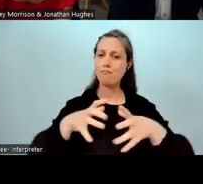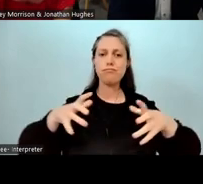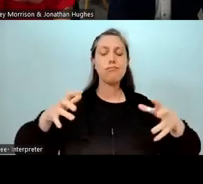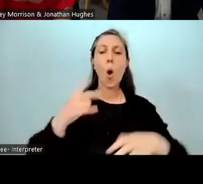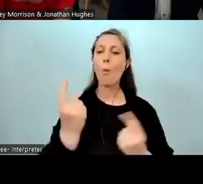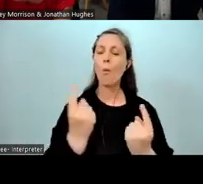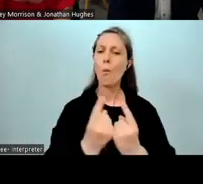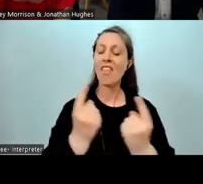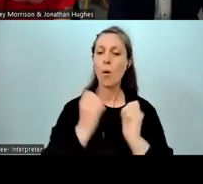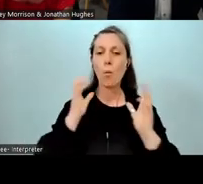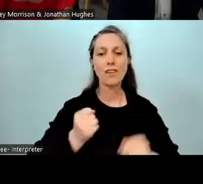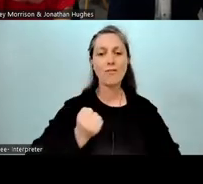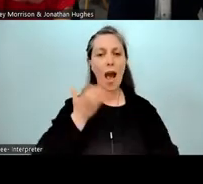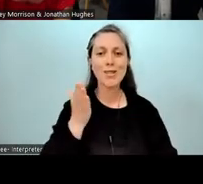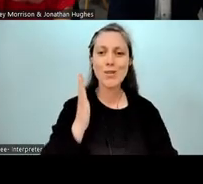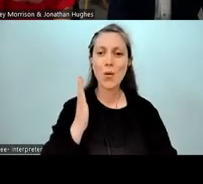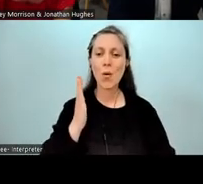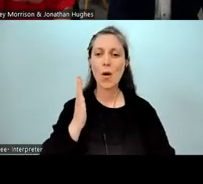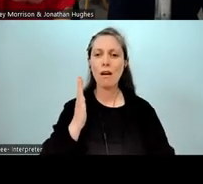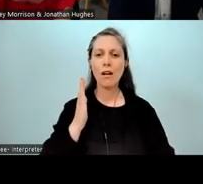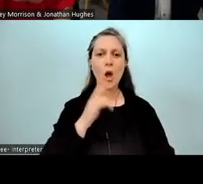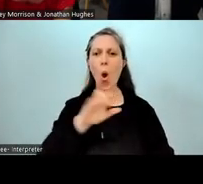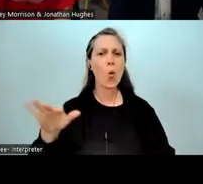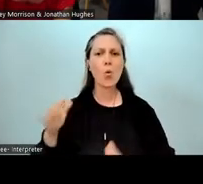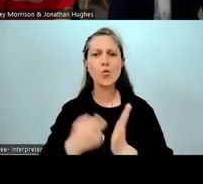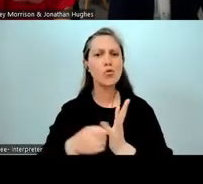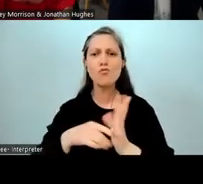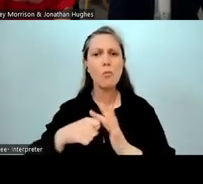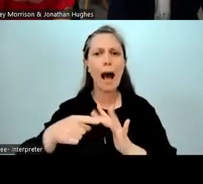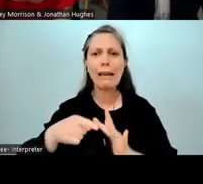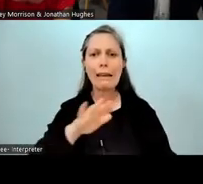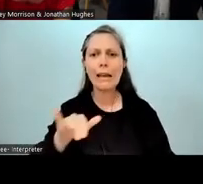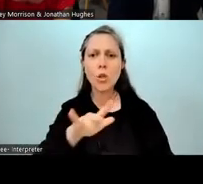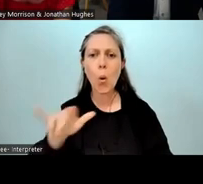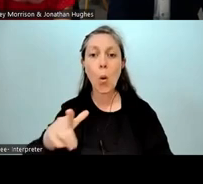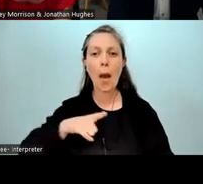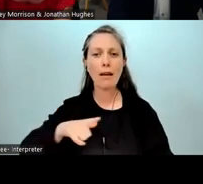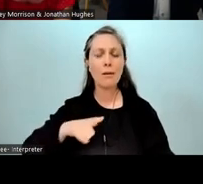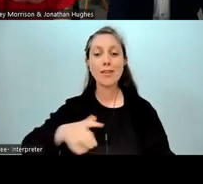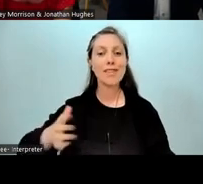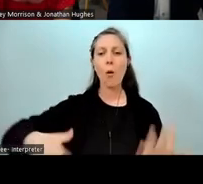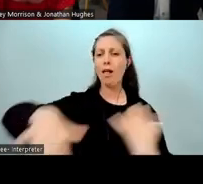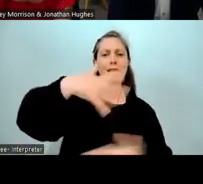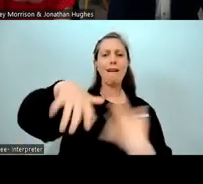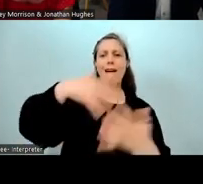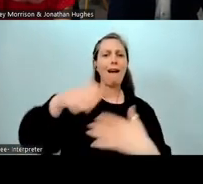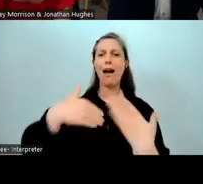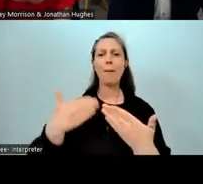if you walk through our school, you couldn't see who our rumaki kids were, because it's just all one big school playing together and doing things together, which is really exciting,